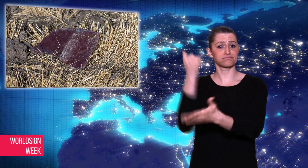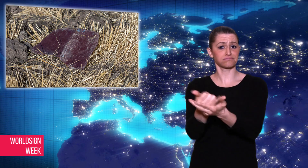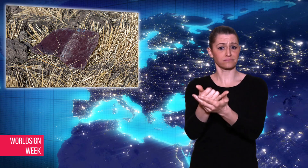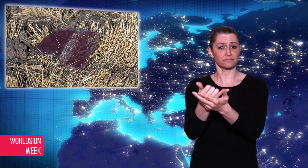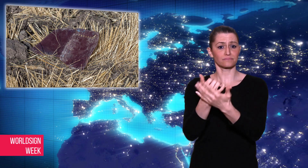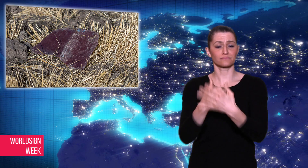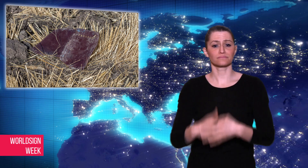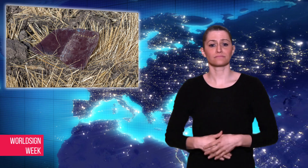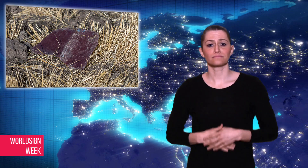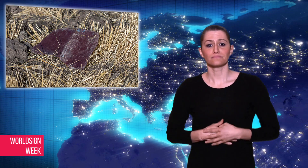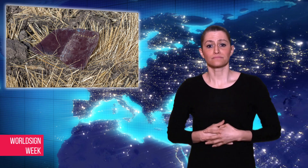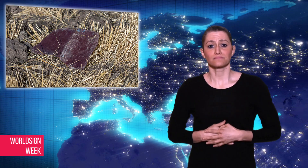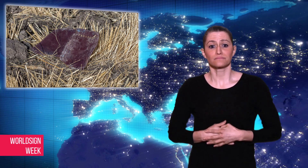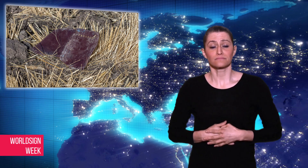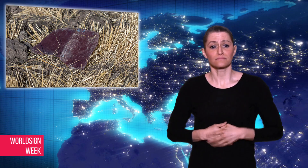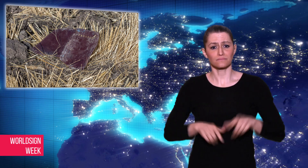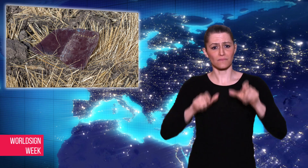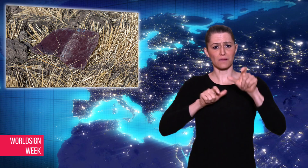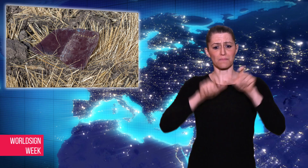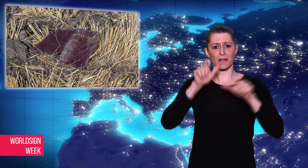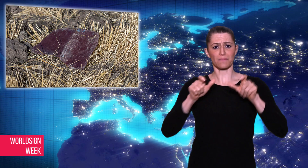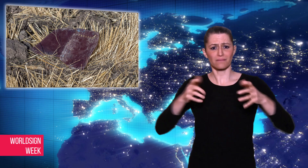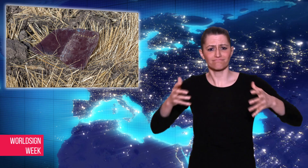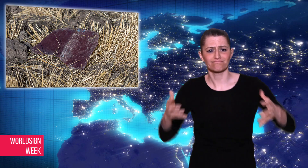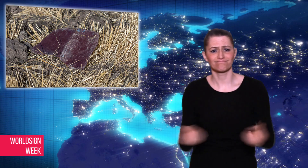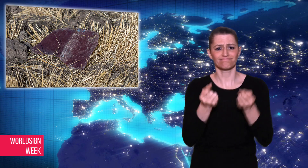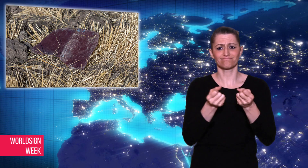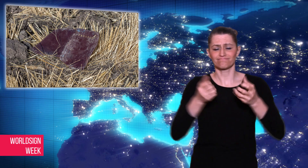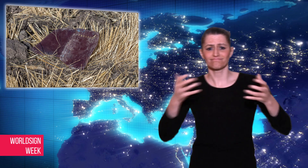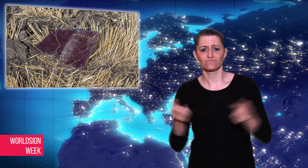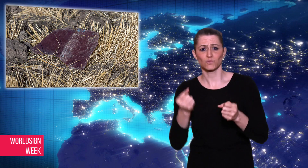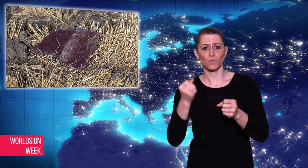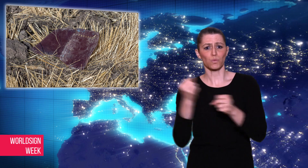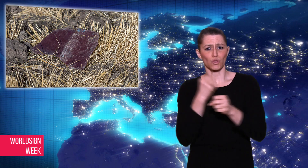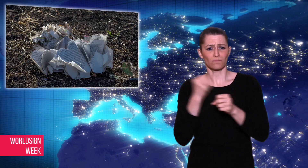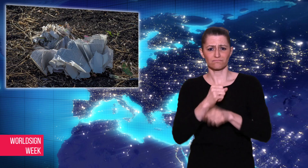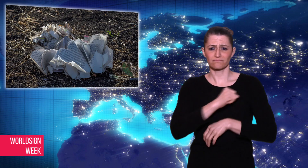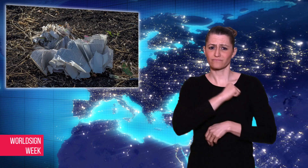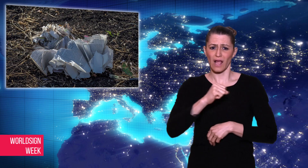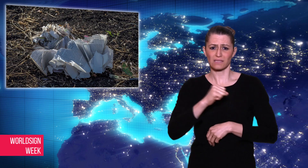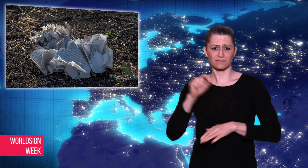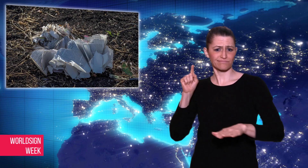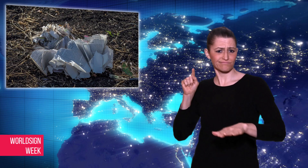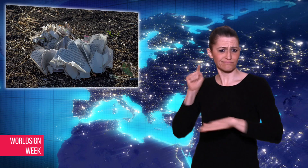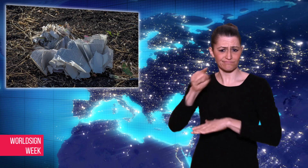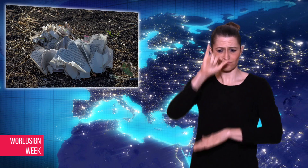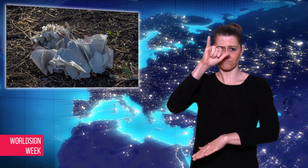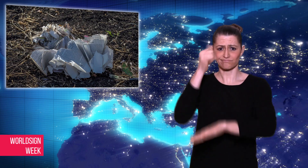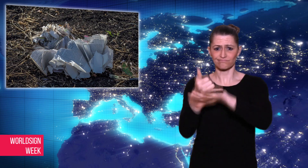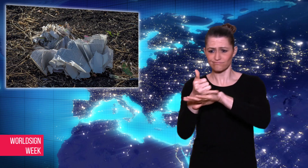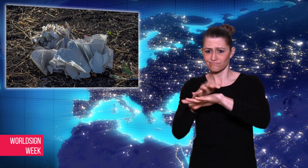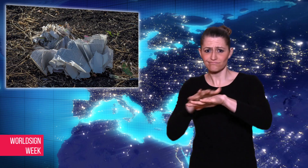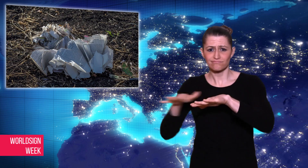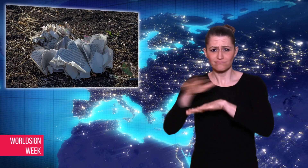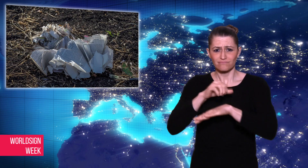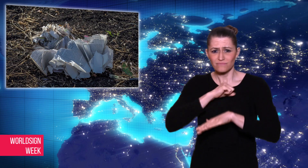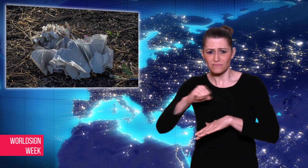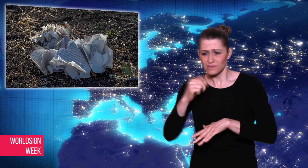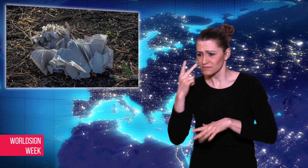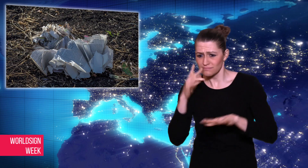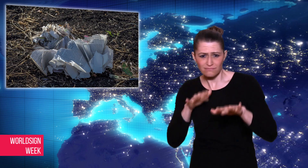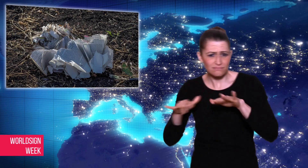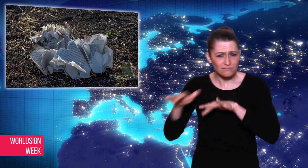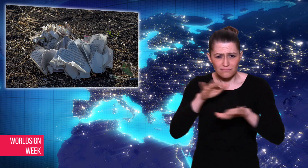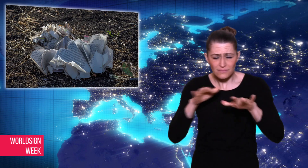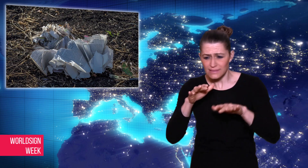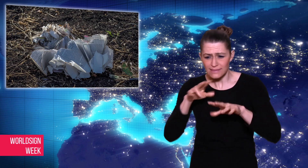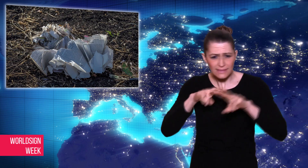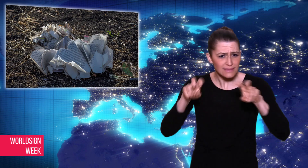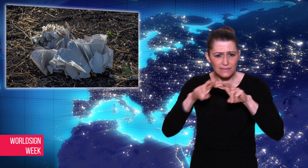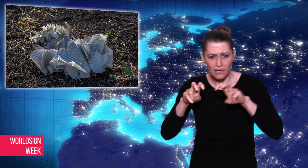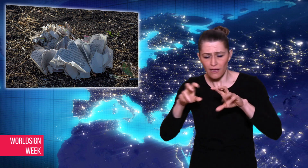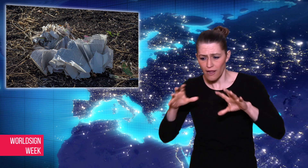after that contact, all contact was gone and the plane crashed.